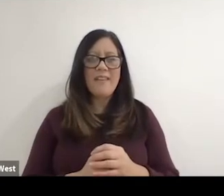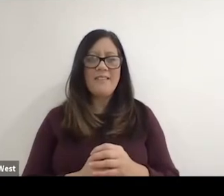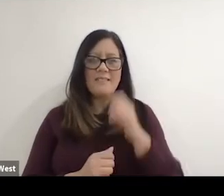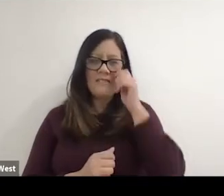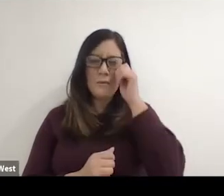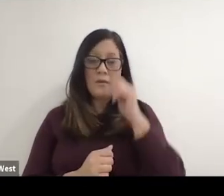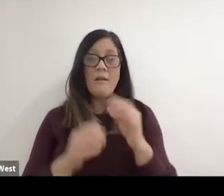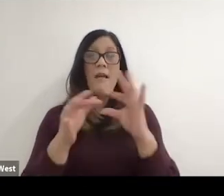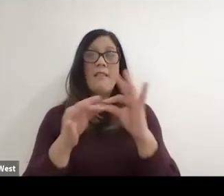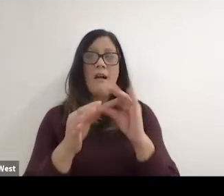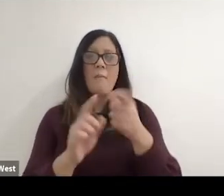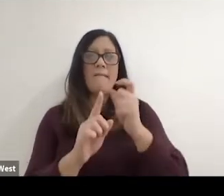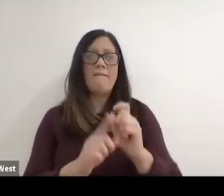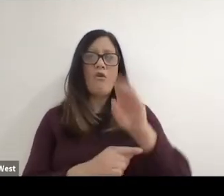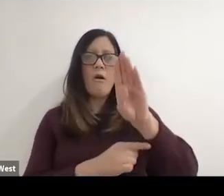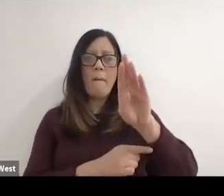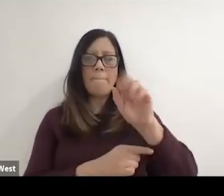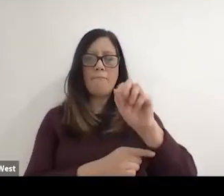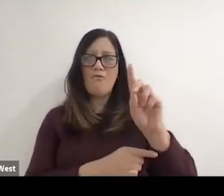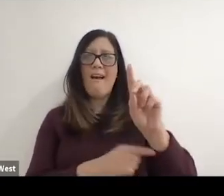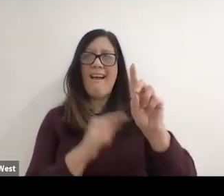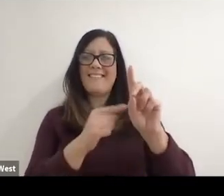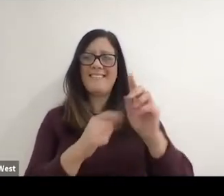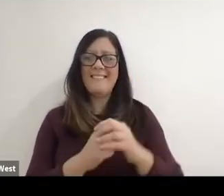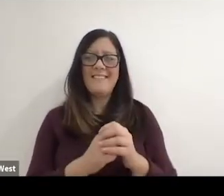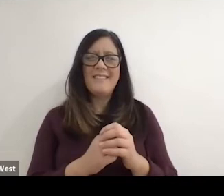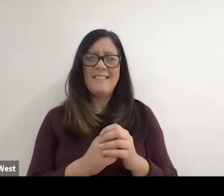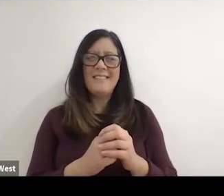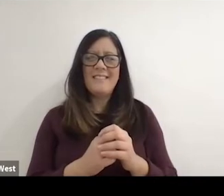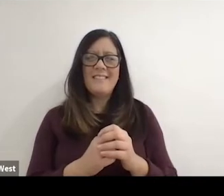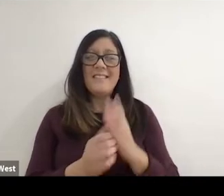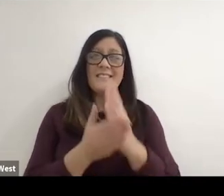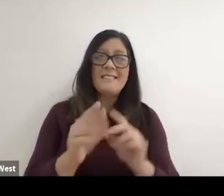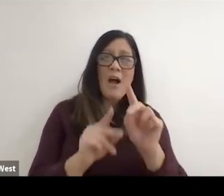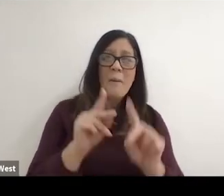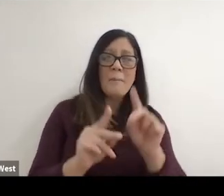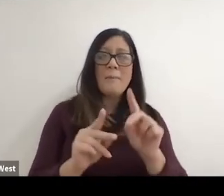it came from and and and again, that comment from Brad about with some people and some situations